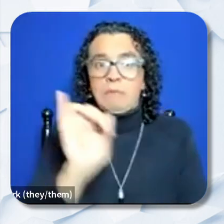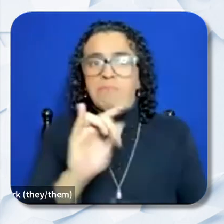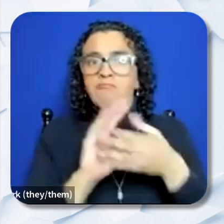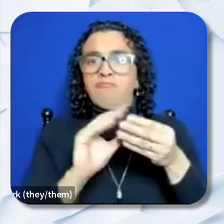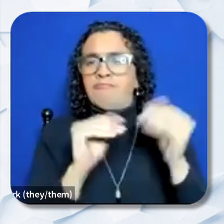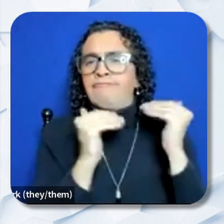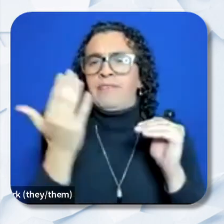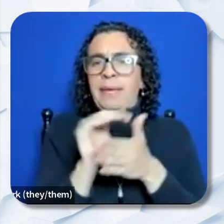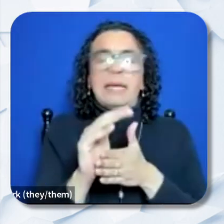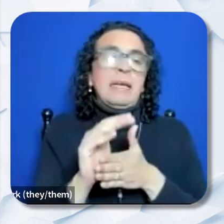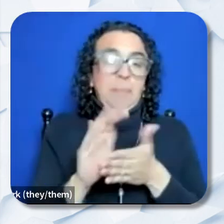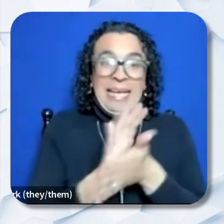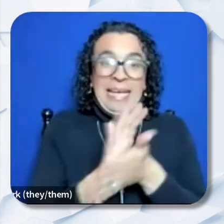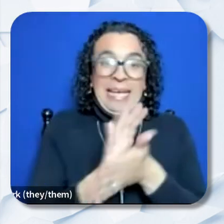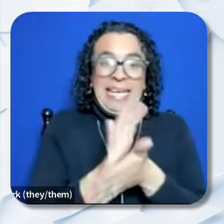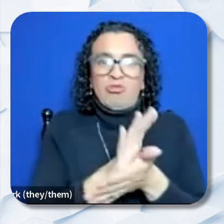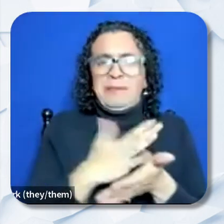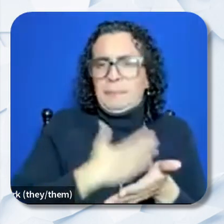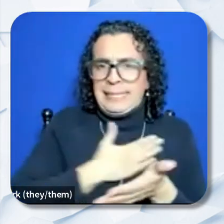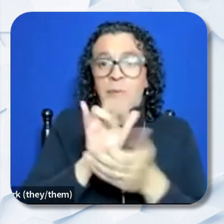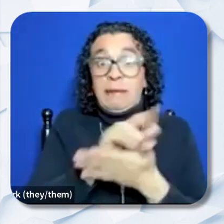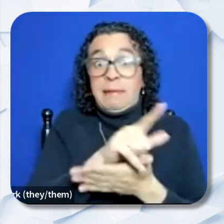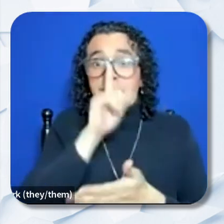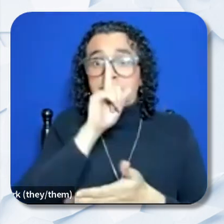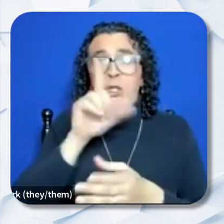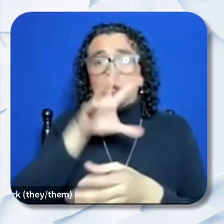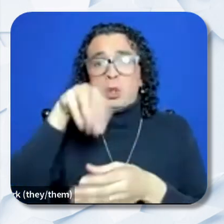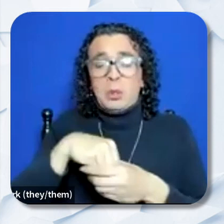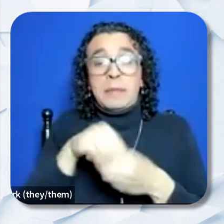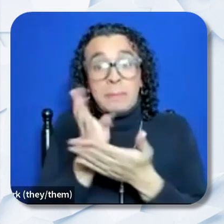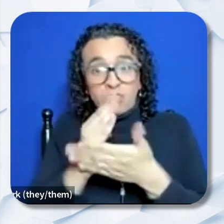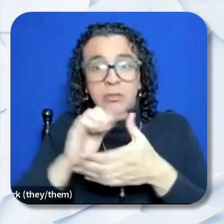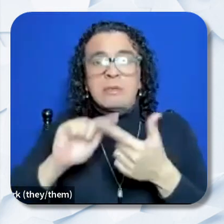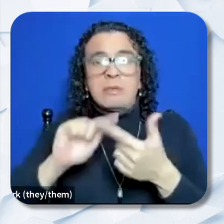confirm that this page limit does not include the budget, Letters of support or other attachments?